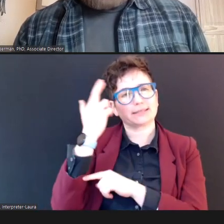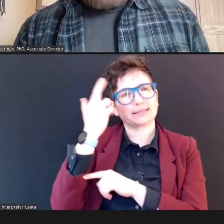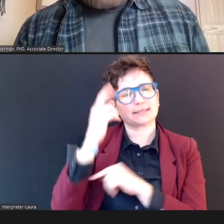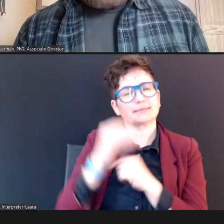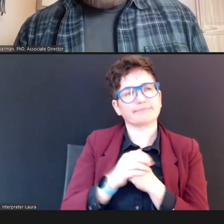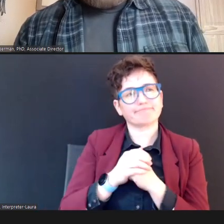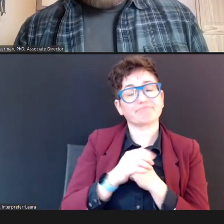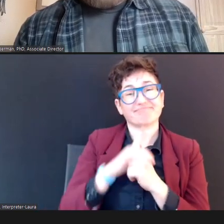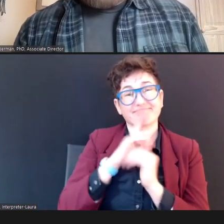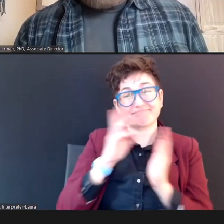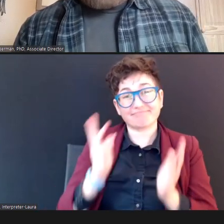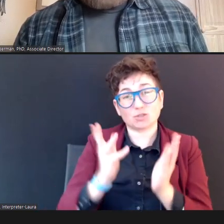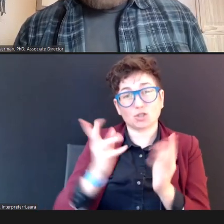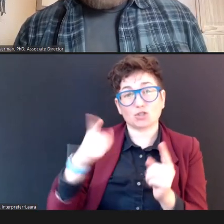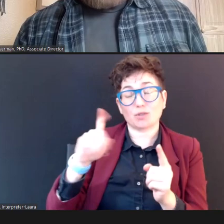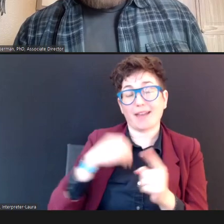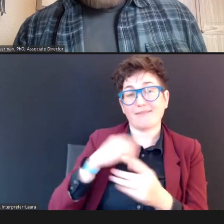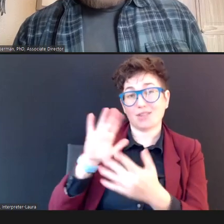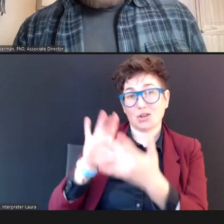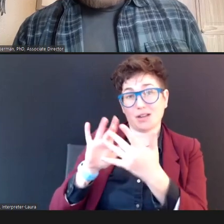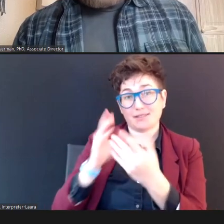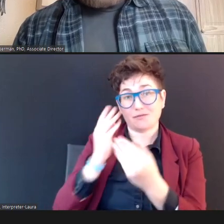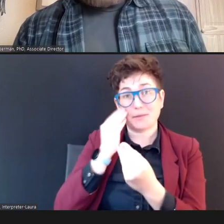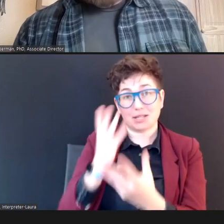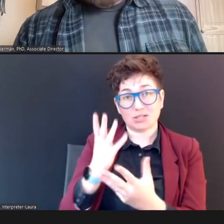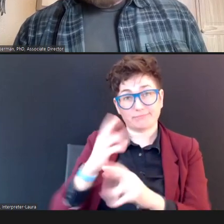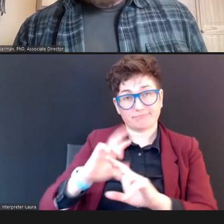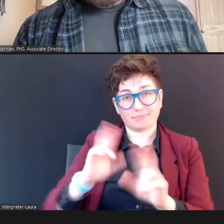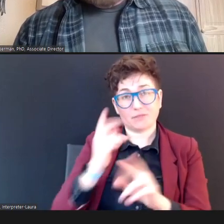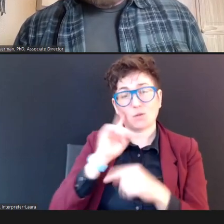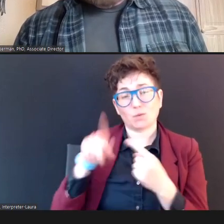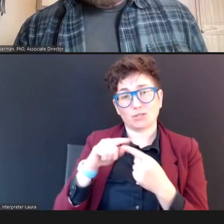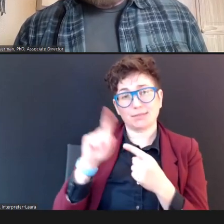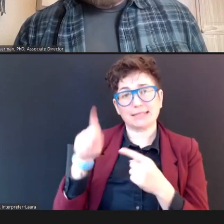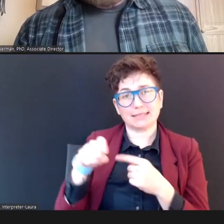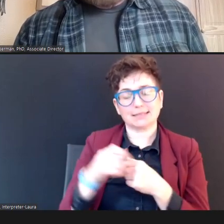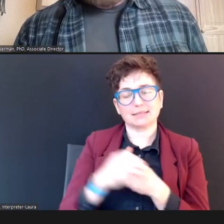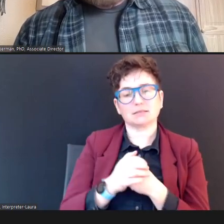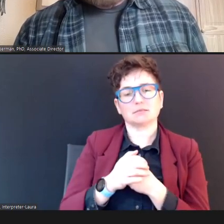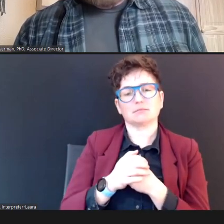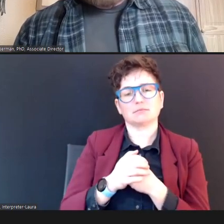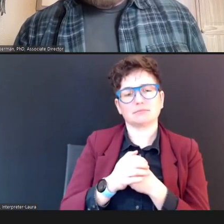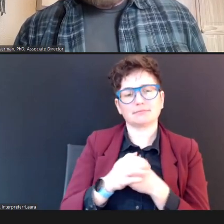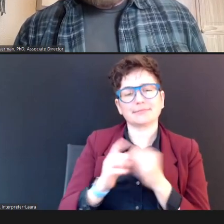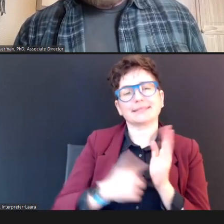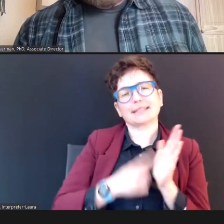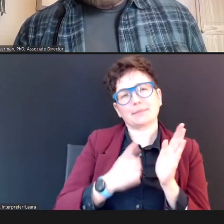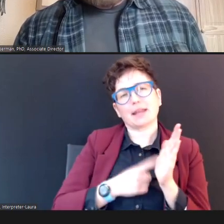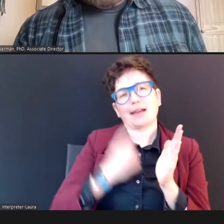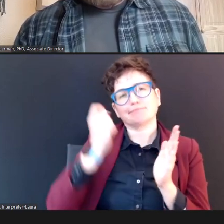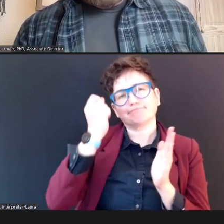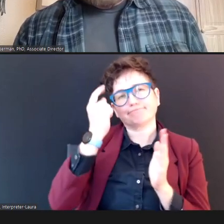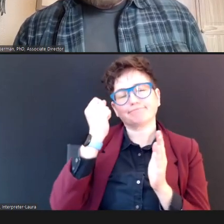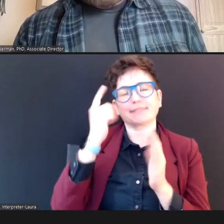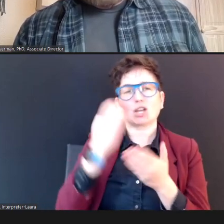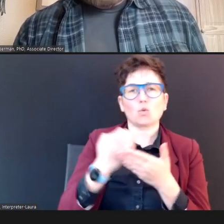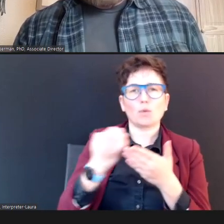information ready for when you need it. And sometimes, of course, that equipment manual is really helpful as well. DR.